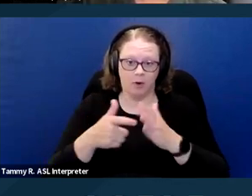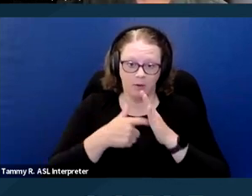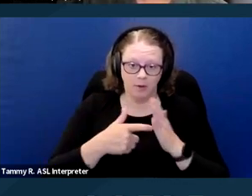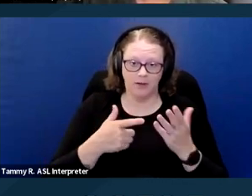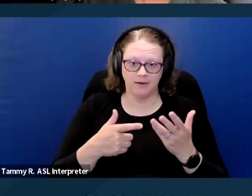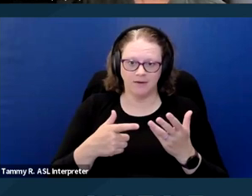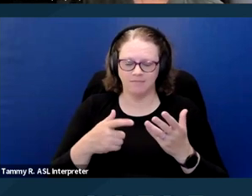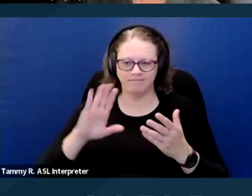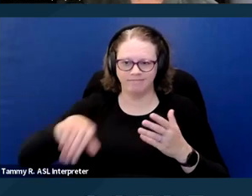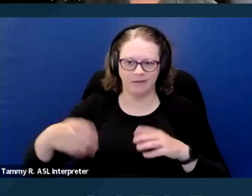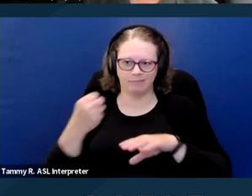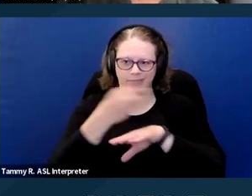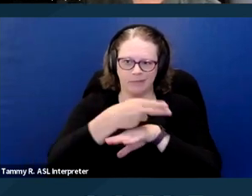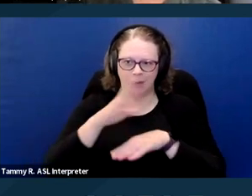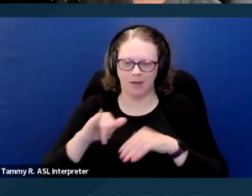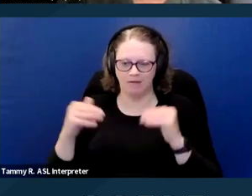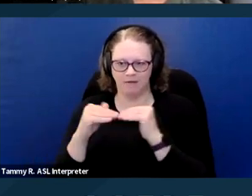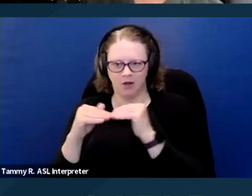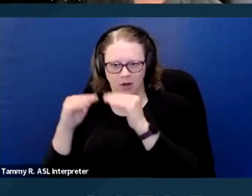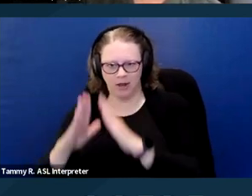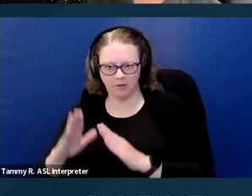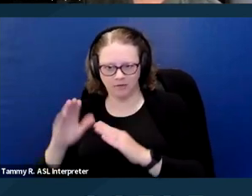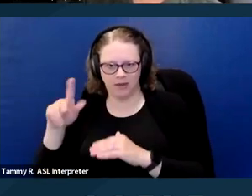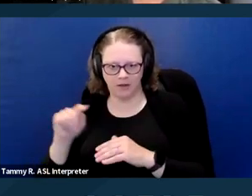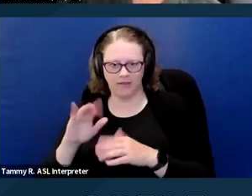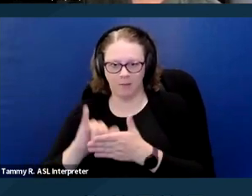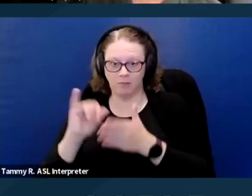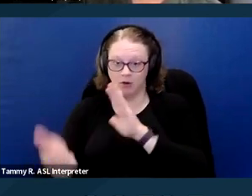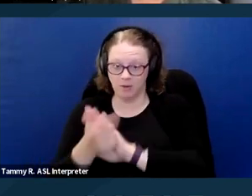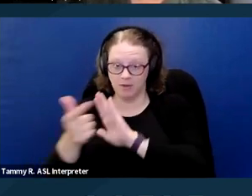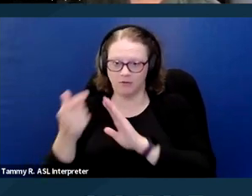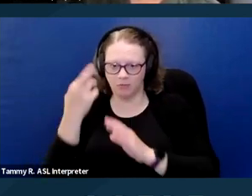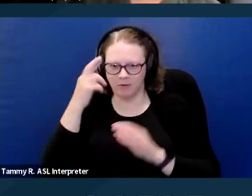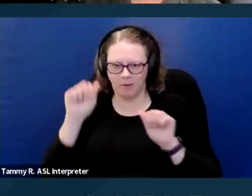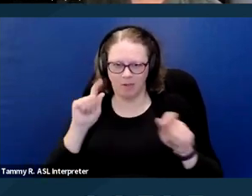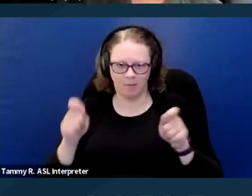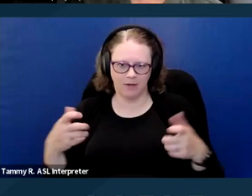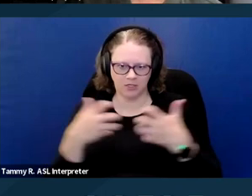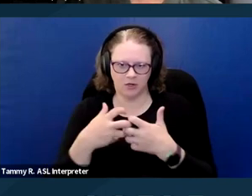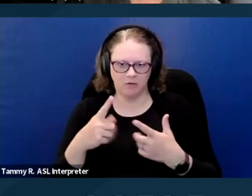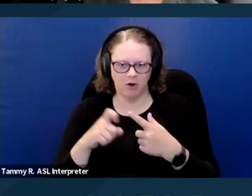for being conditioned on the execution of additional documents or an agreement to additional terms or conditions.